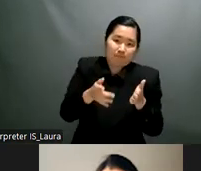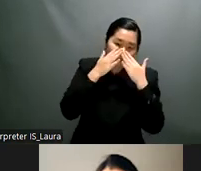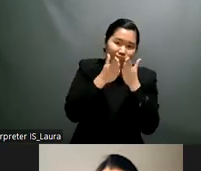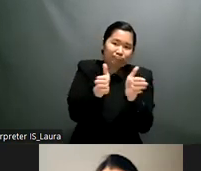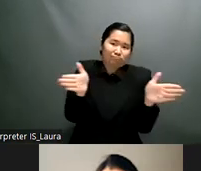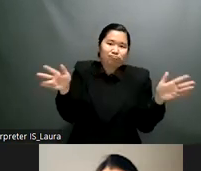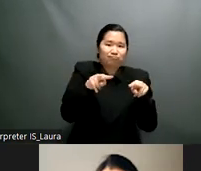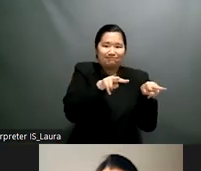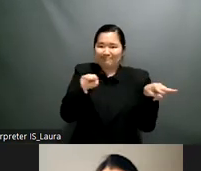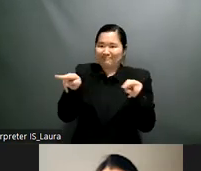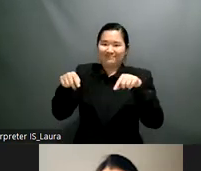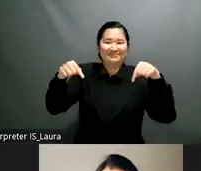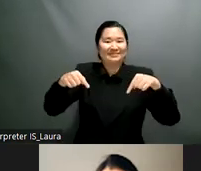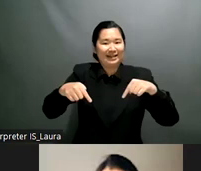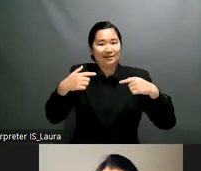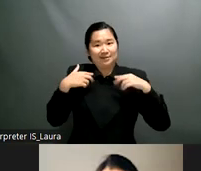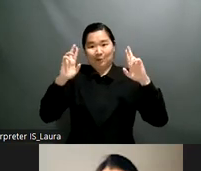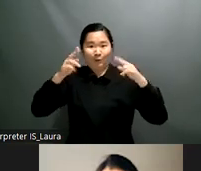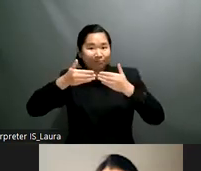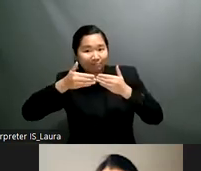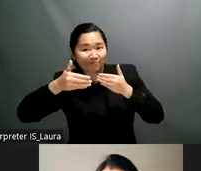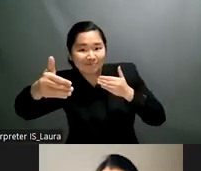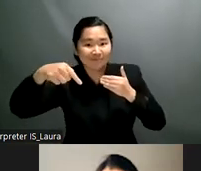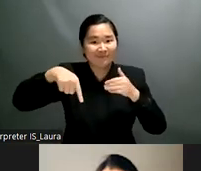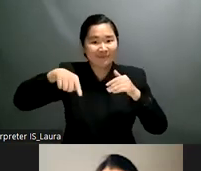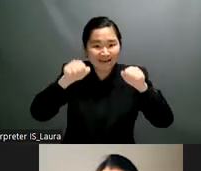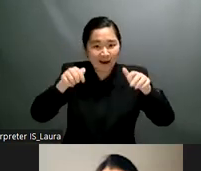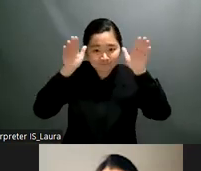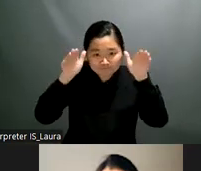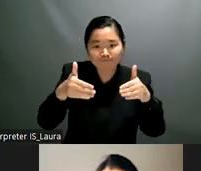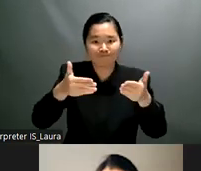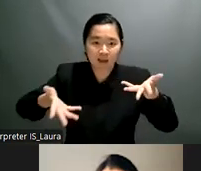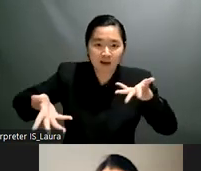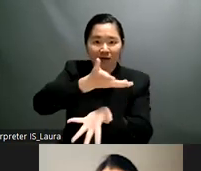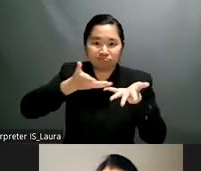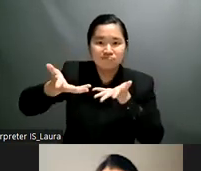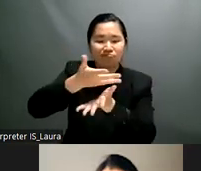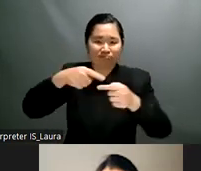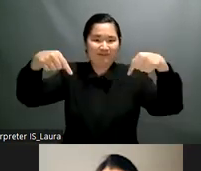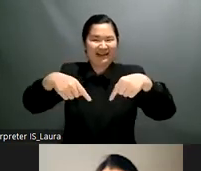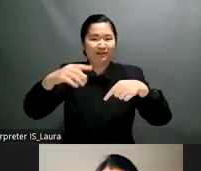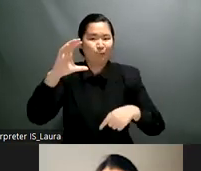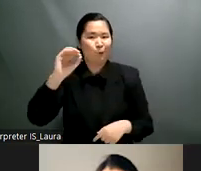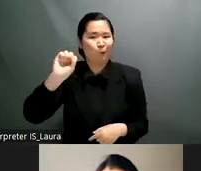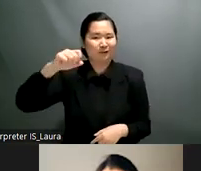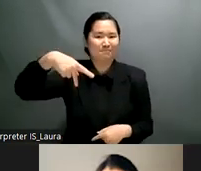was also mentioned so that is a focus so the focus on technology in this era when we're also looking